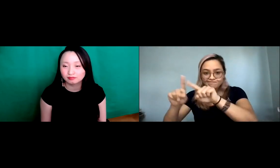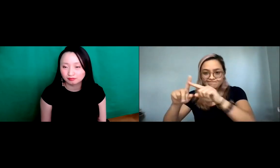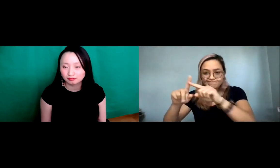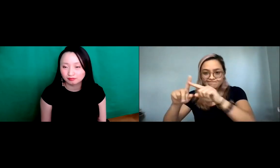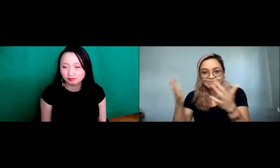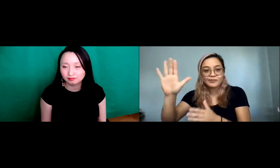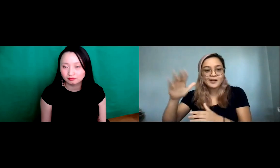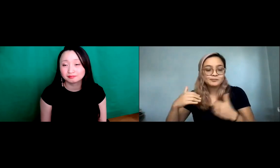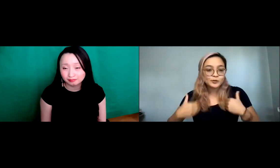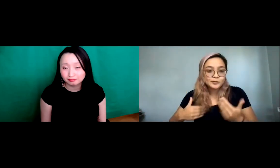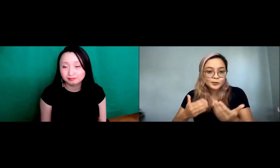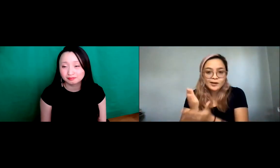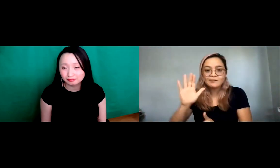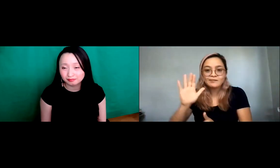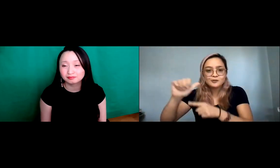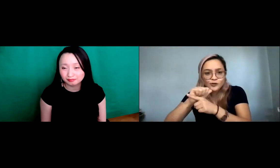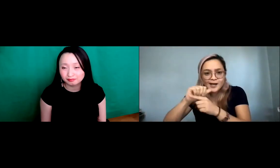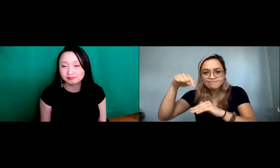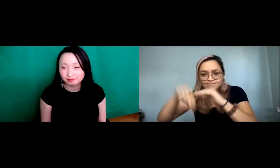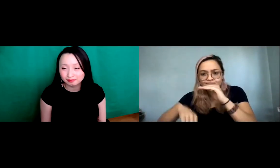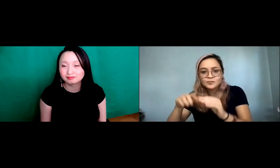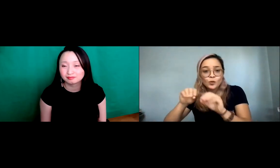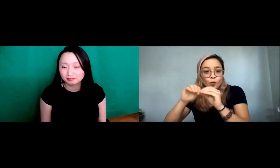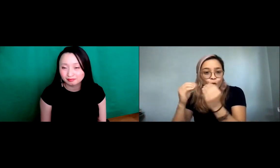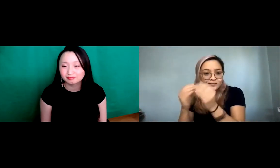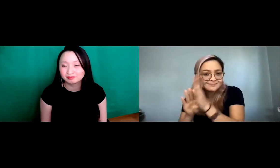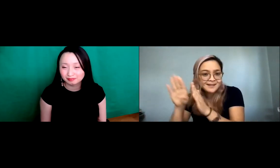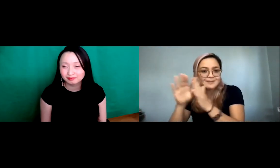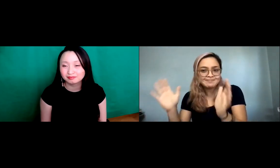are out there, there are a lot of different communities that are out there and.